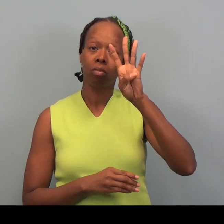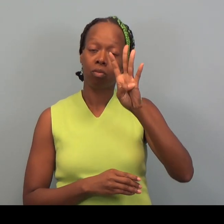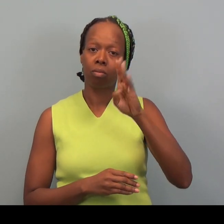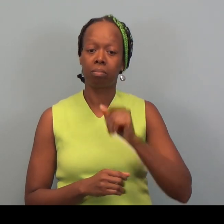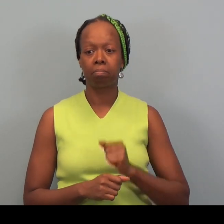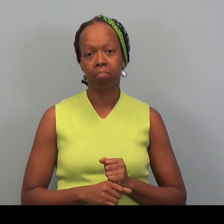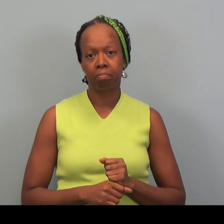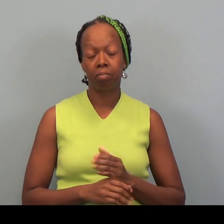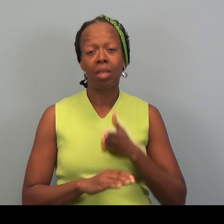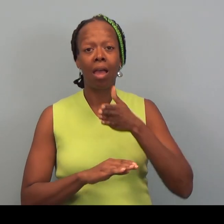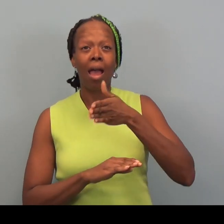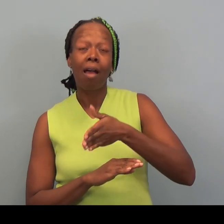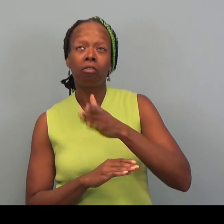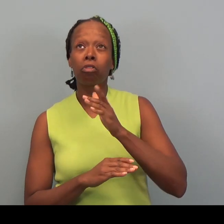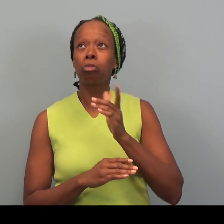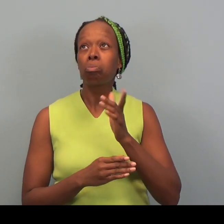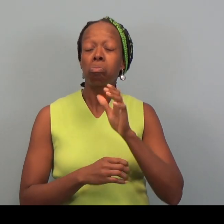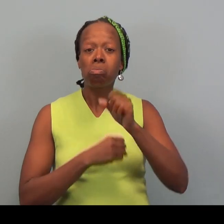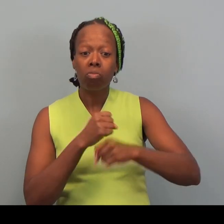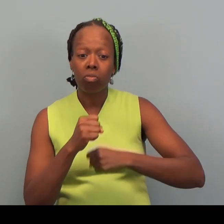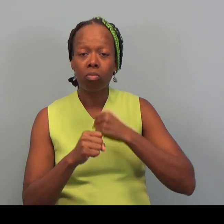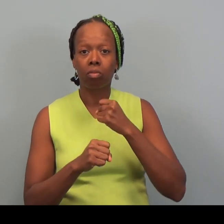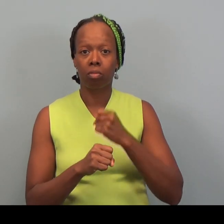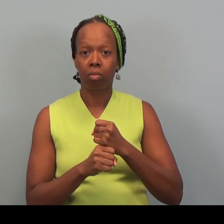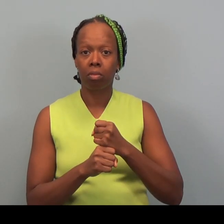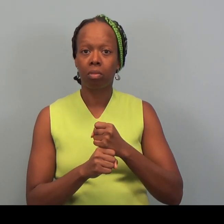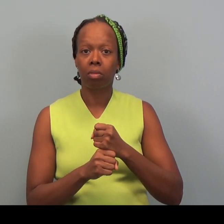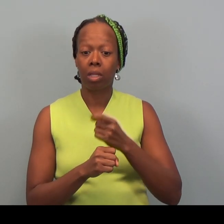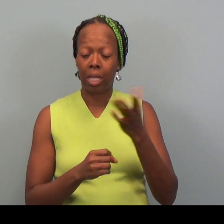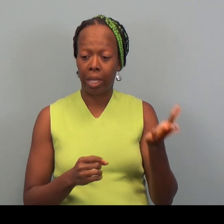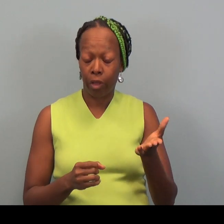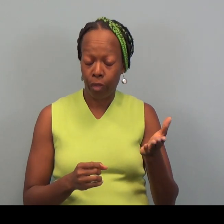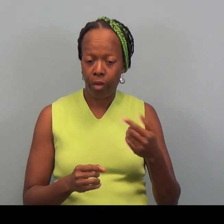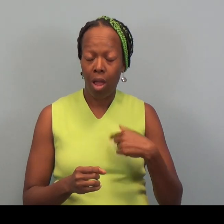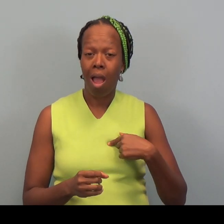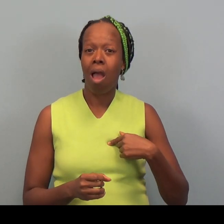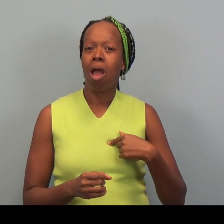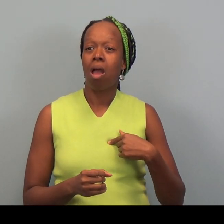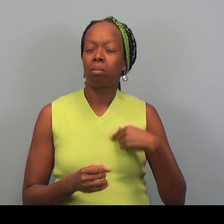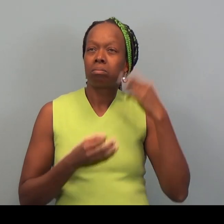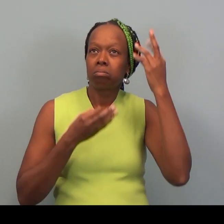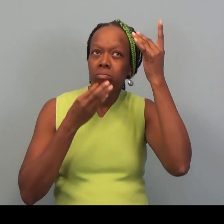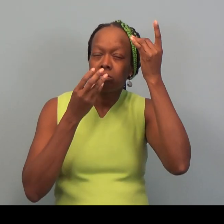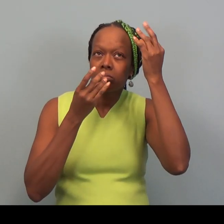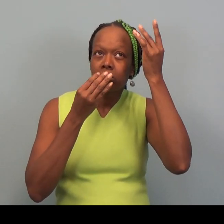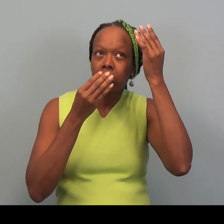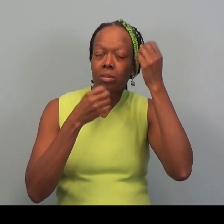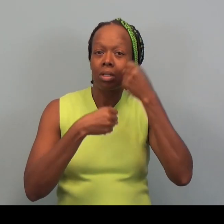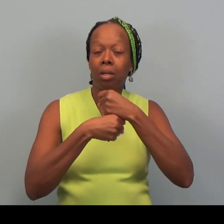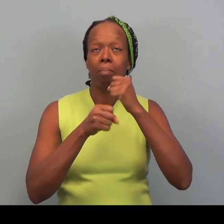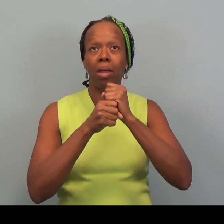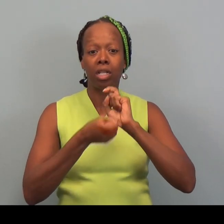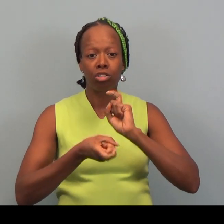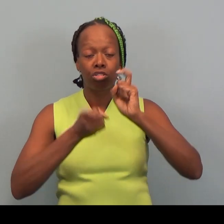After about a year or two here in Duluth, I started thinking about making a change in my career